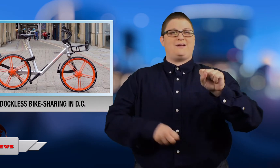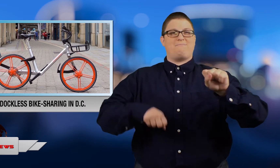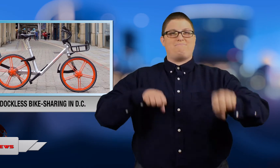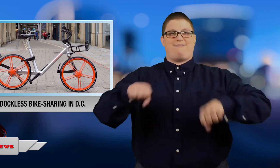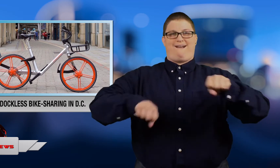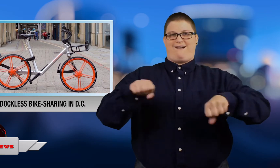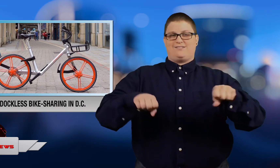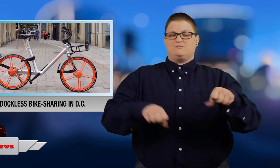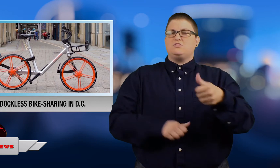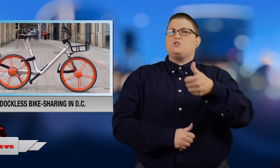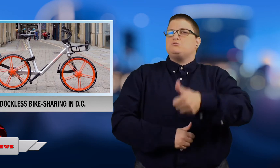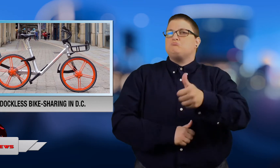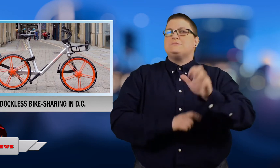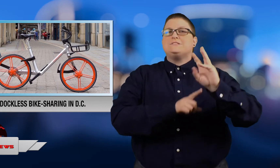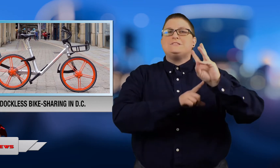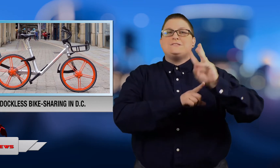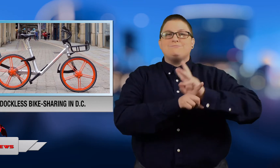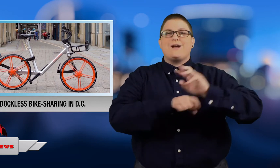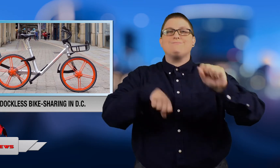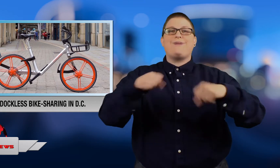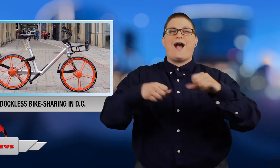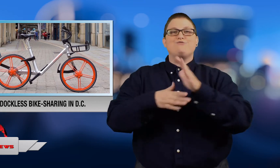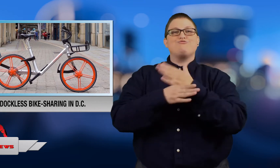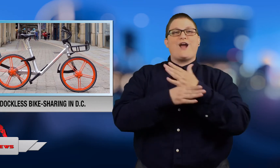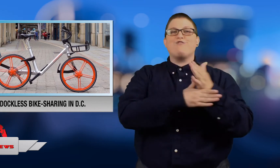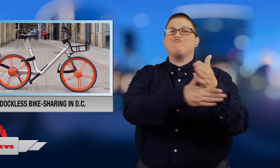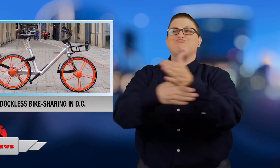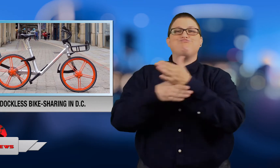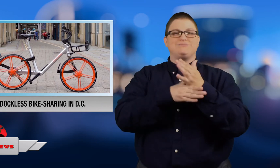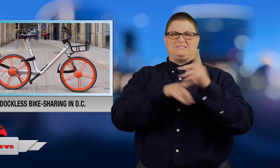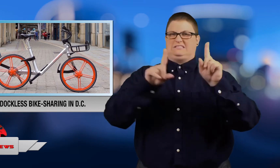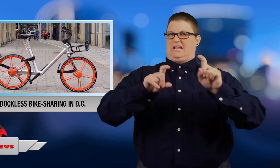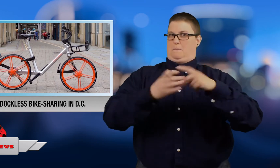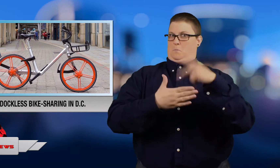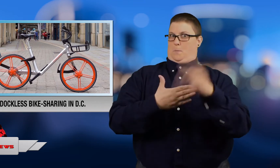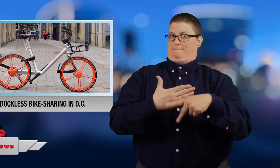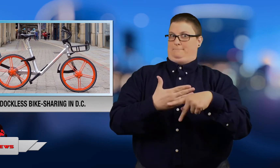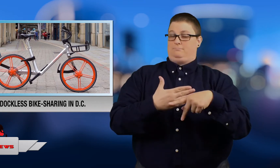bike and it's part of a six-month bike sharing trial program.